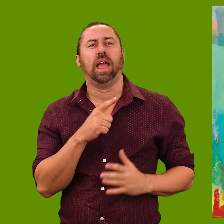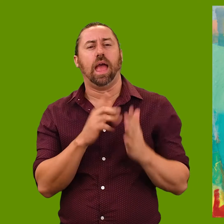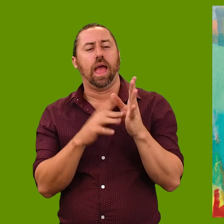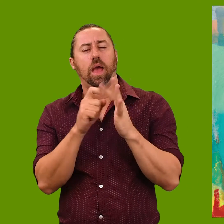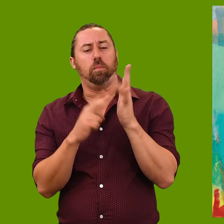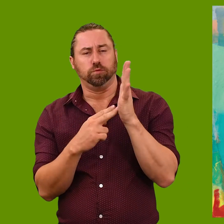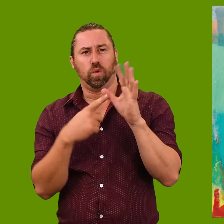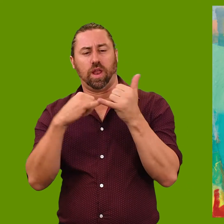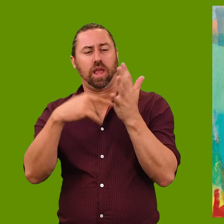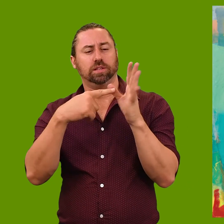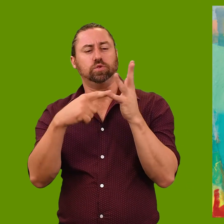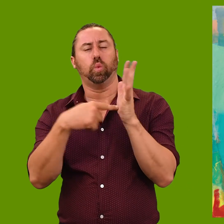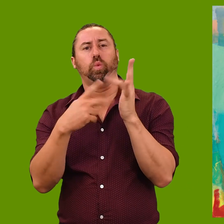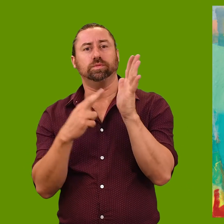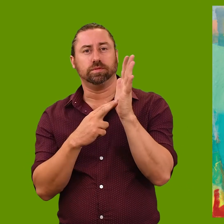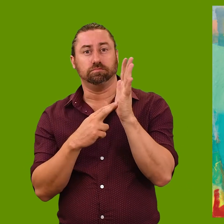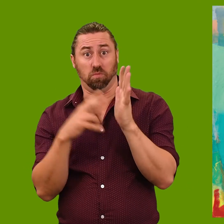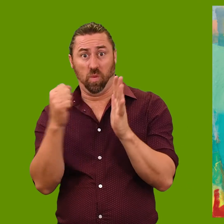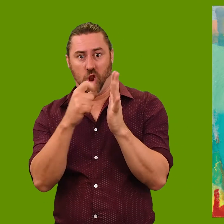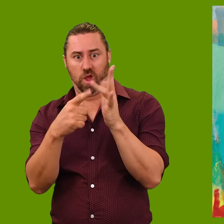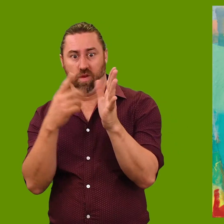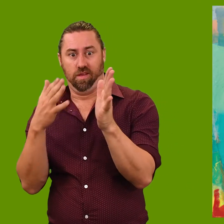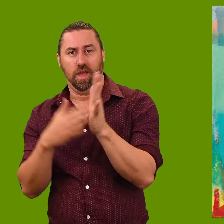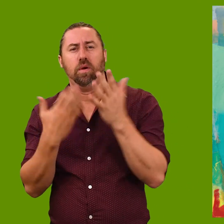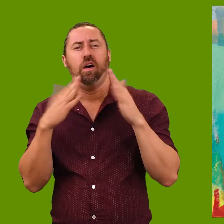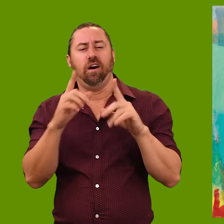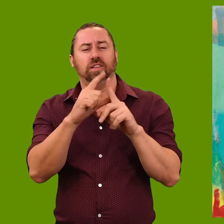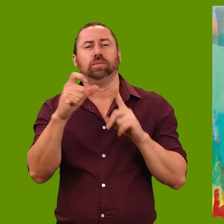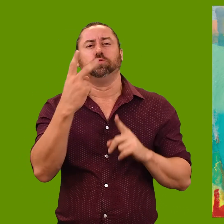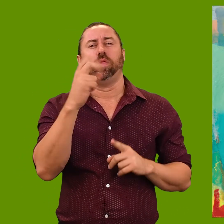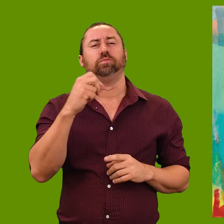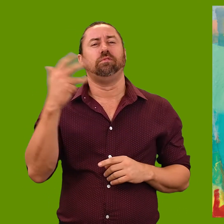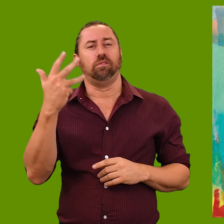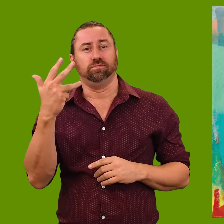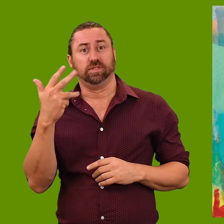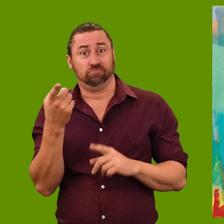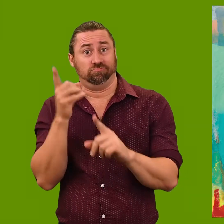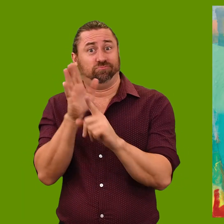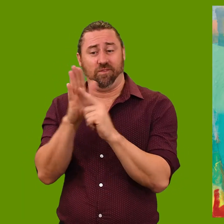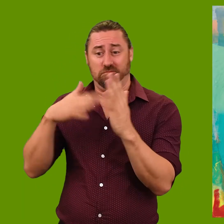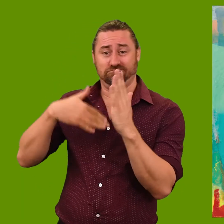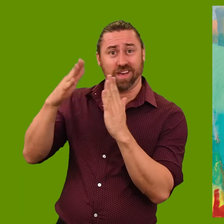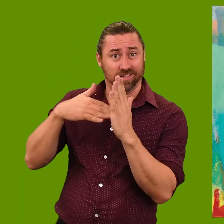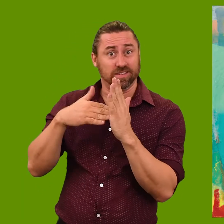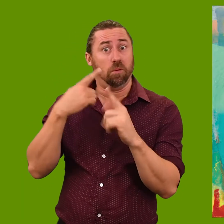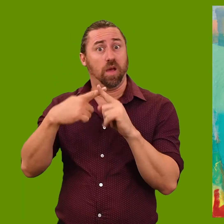The late Madonna Staunton OAM, who died in December 2019, was an artist and poet whose